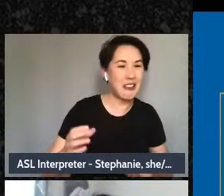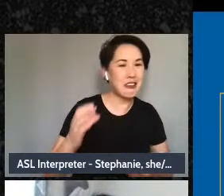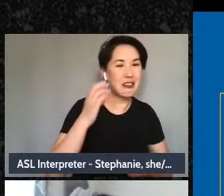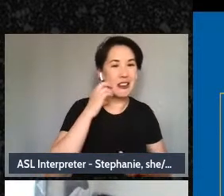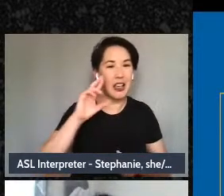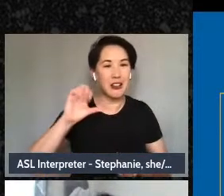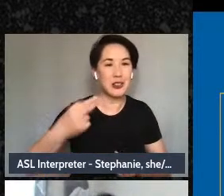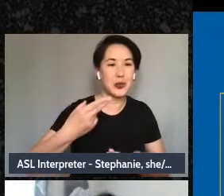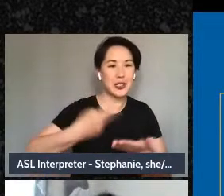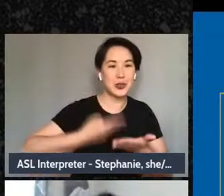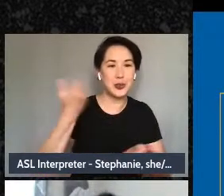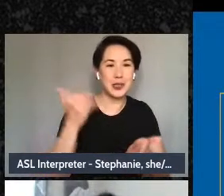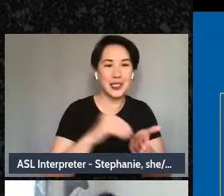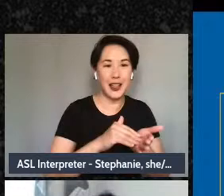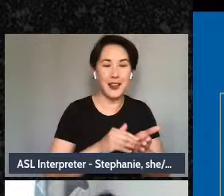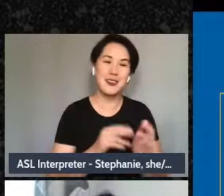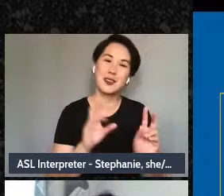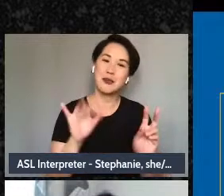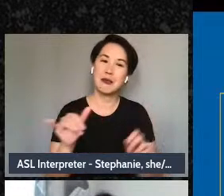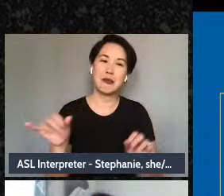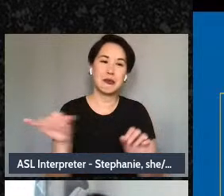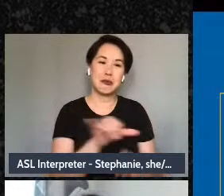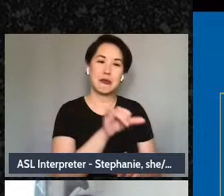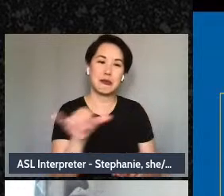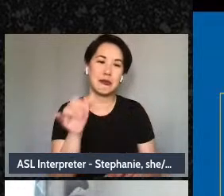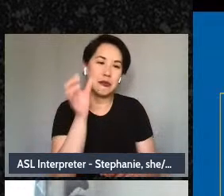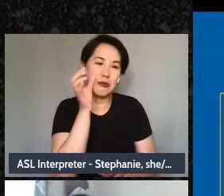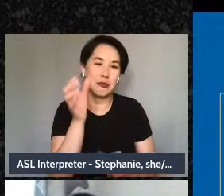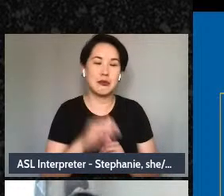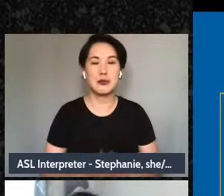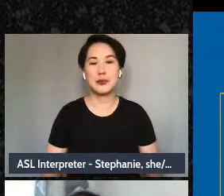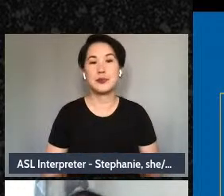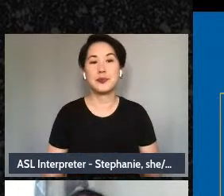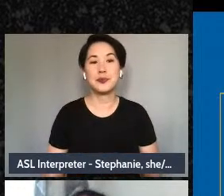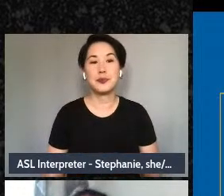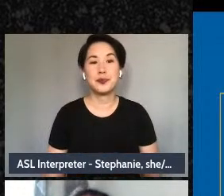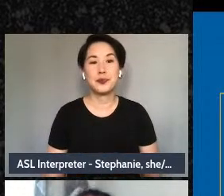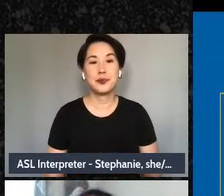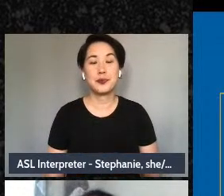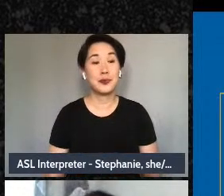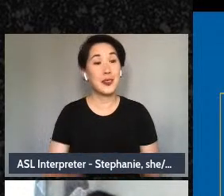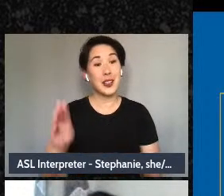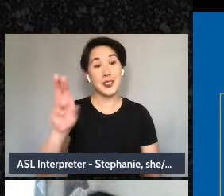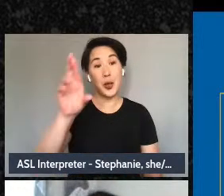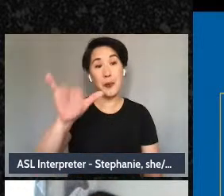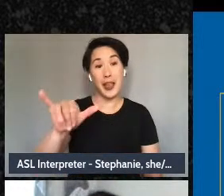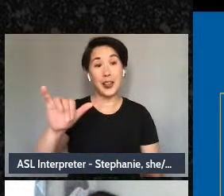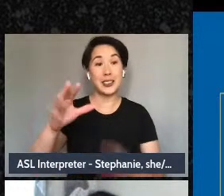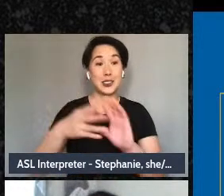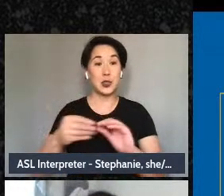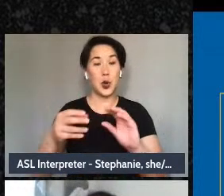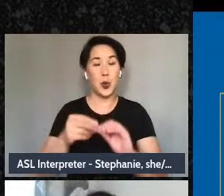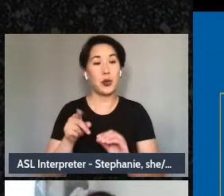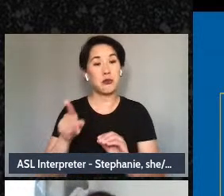And I'll read it to you slowly. It says: Mary's family has lived in chronic